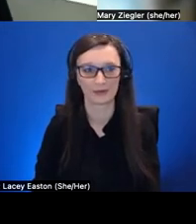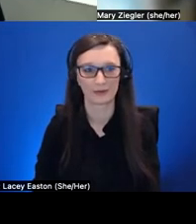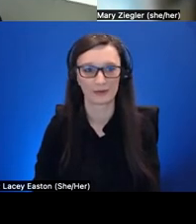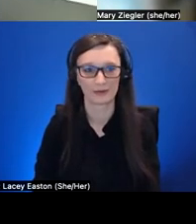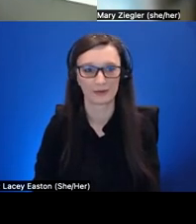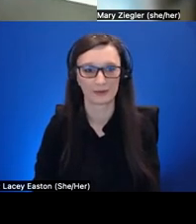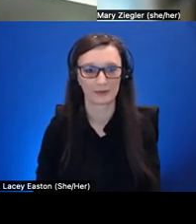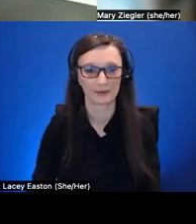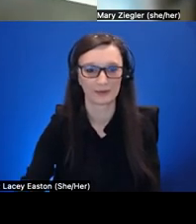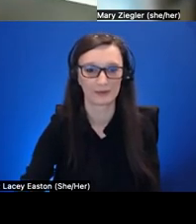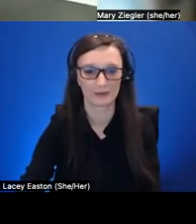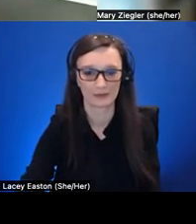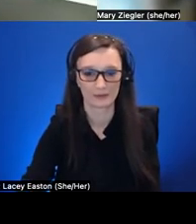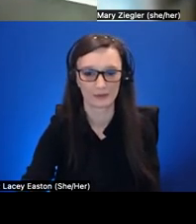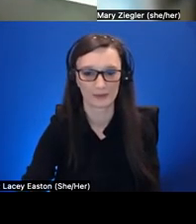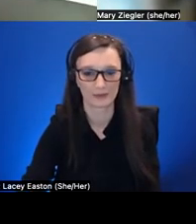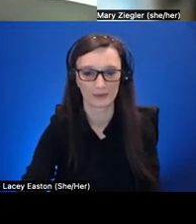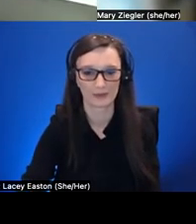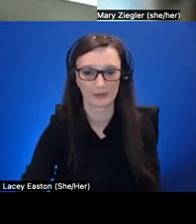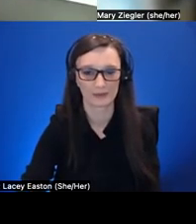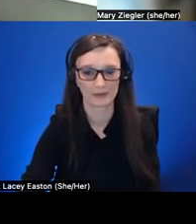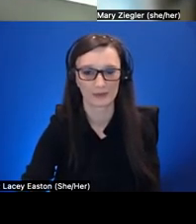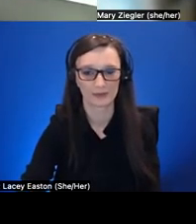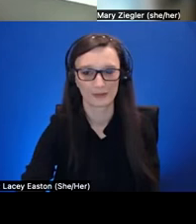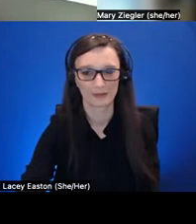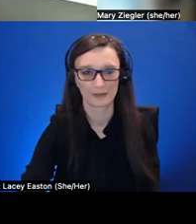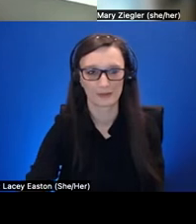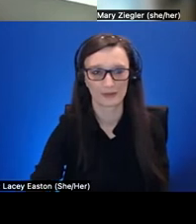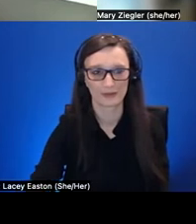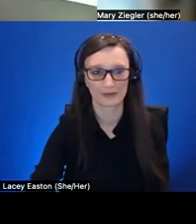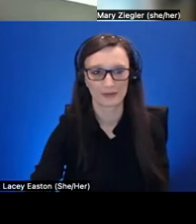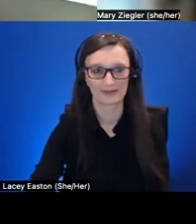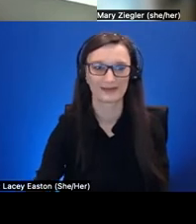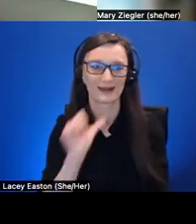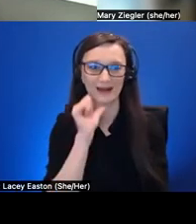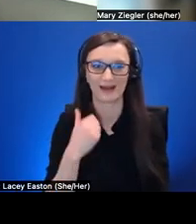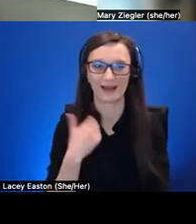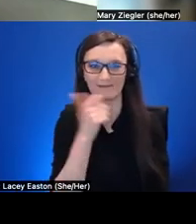i don't really have any particular anecdotes to share but i was a part of rebecca's class and i